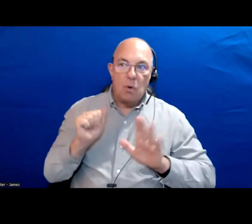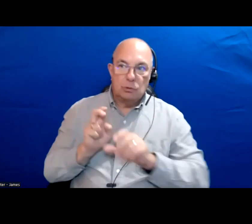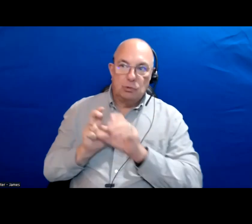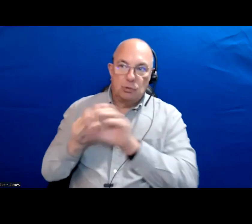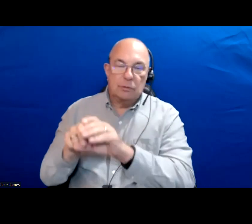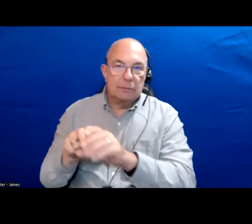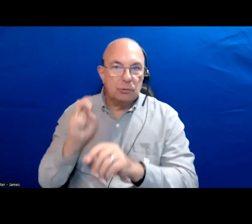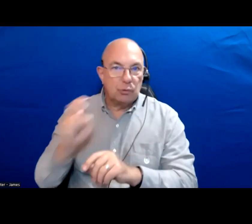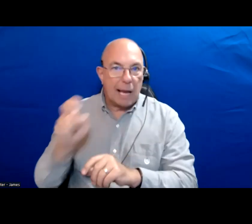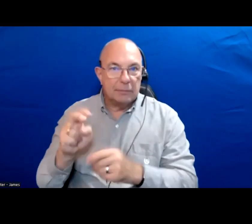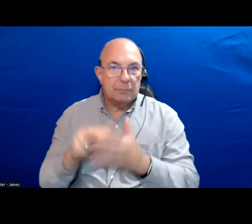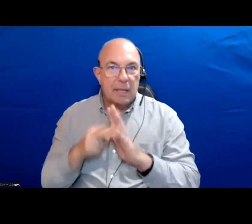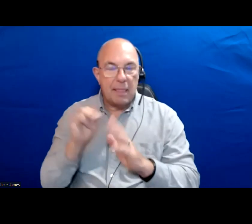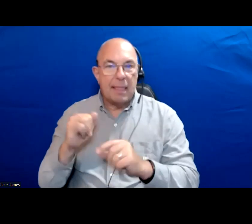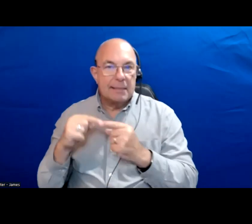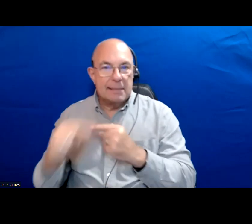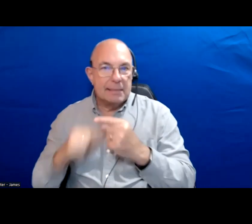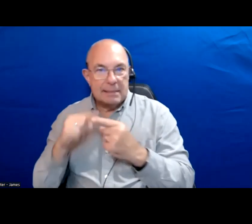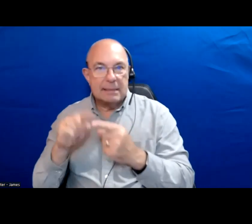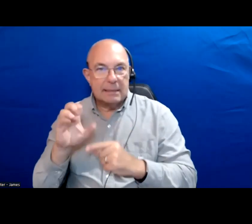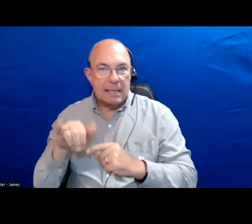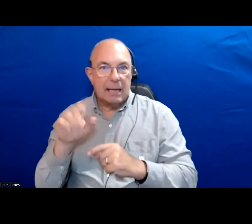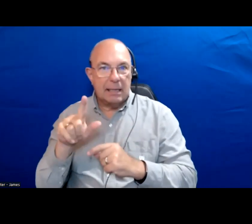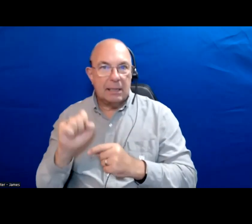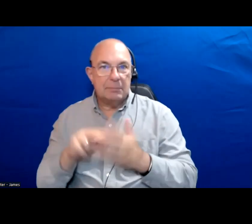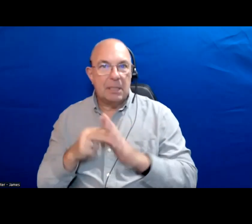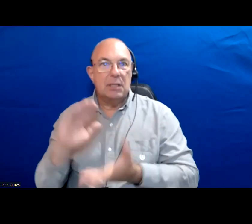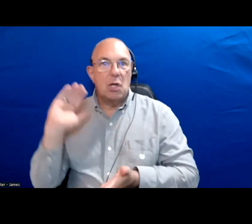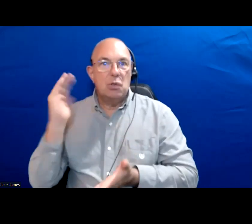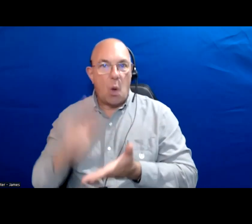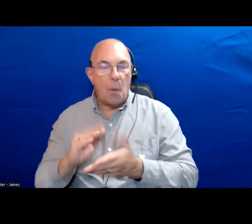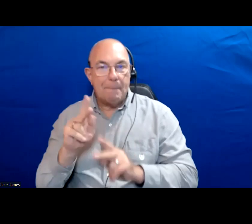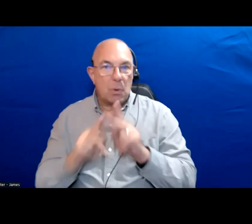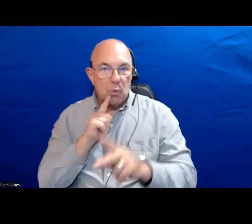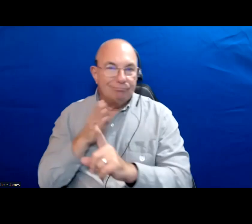becomes this vicious cycle of a lower level of ridership and thus lower levels of funding